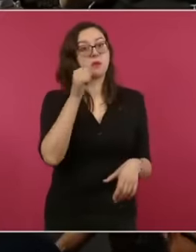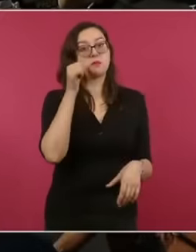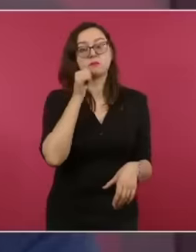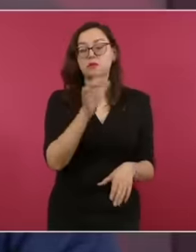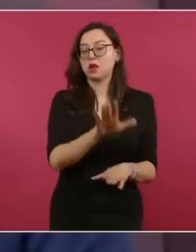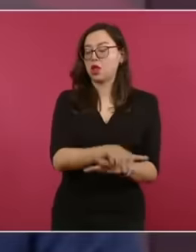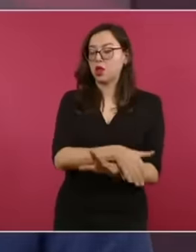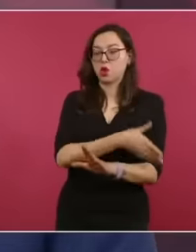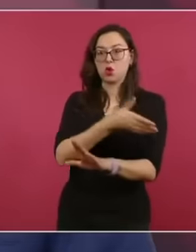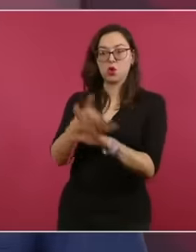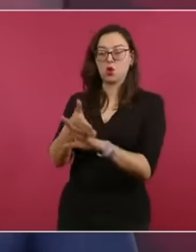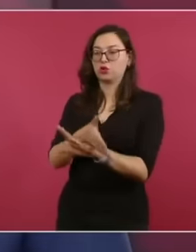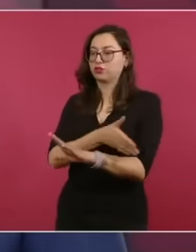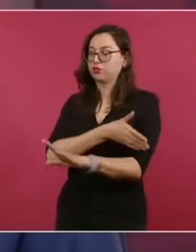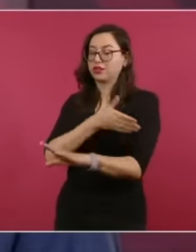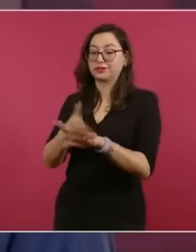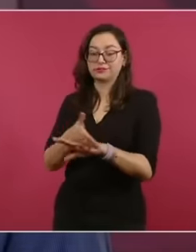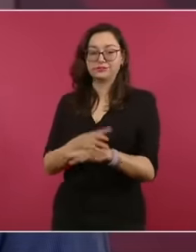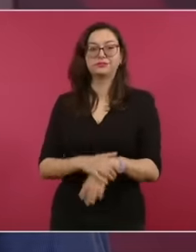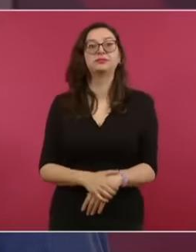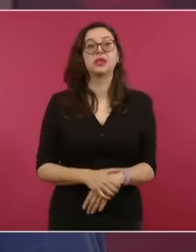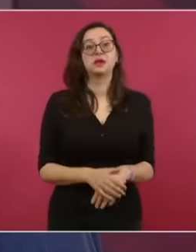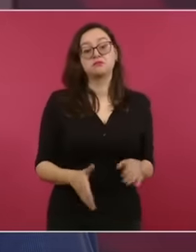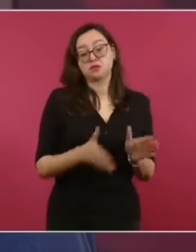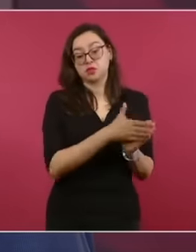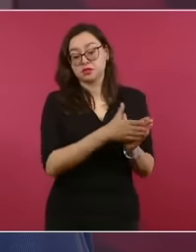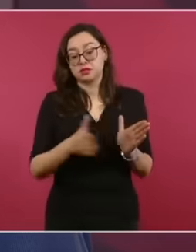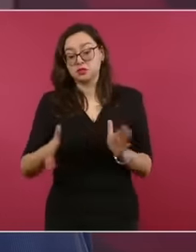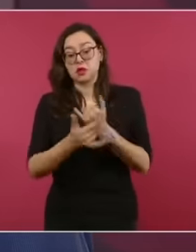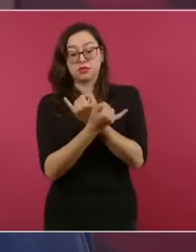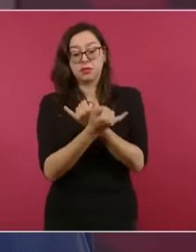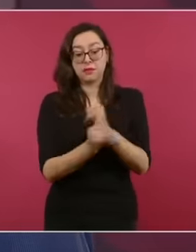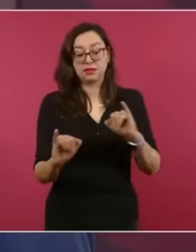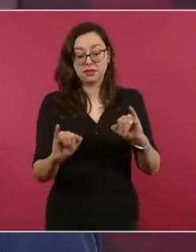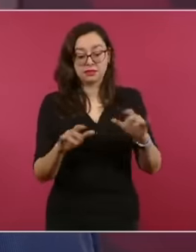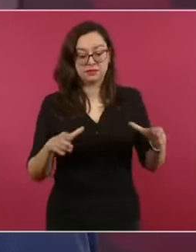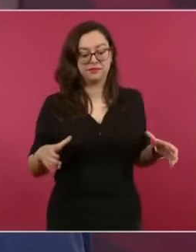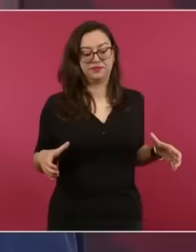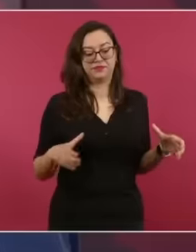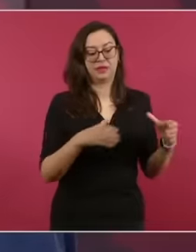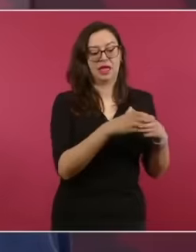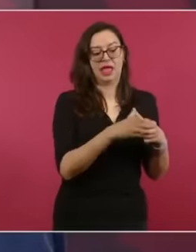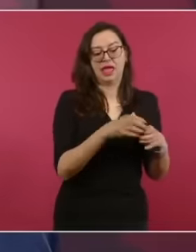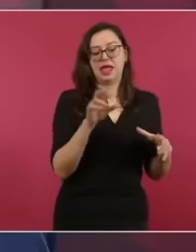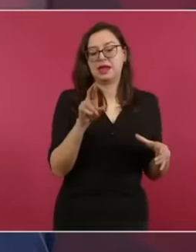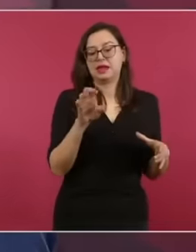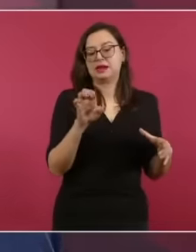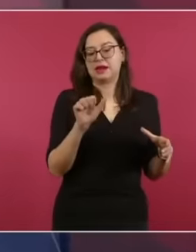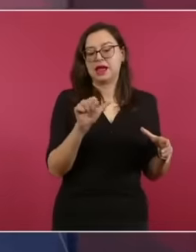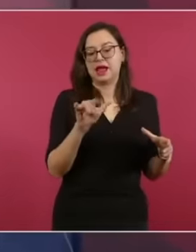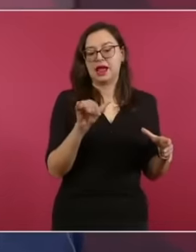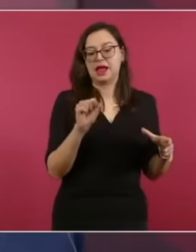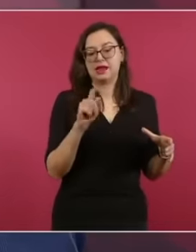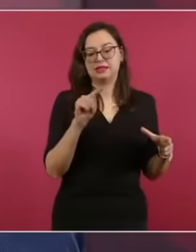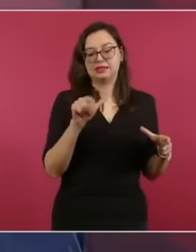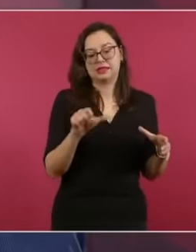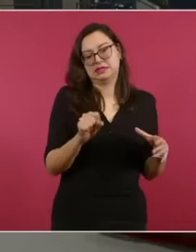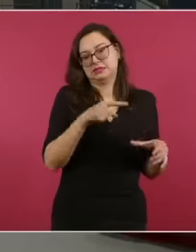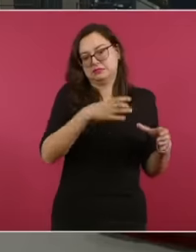royalists who were in favor of the Spanish monarchy,